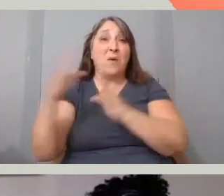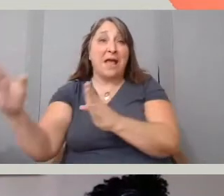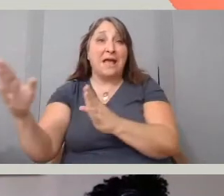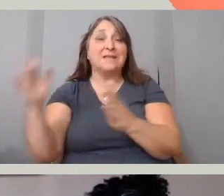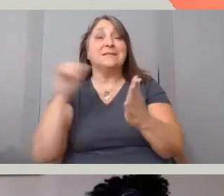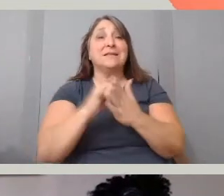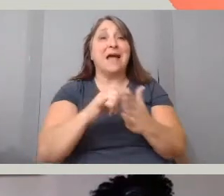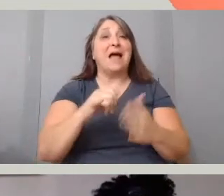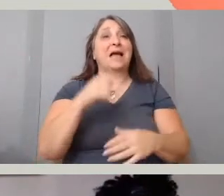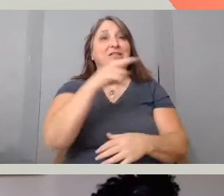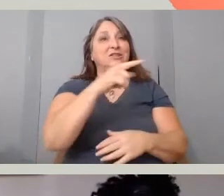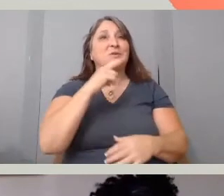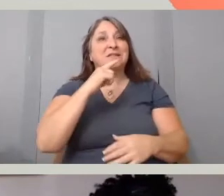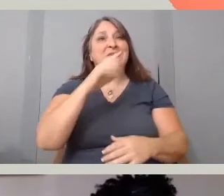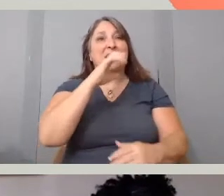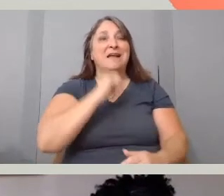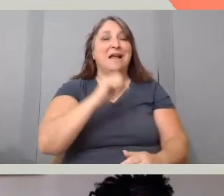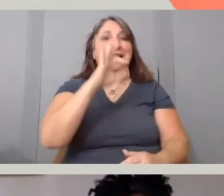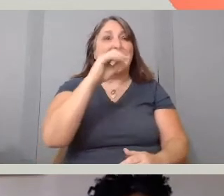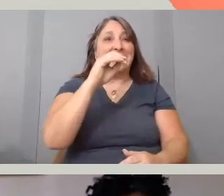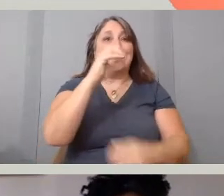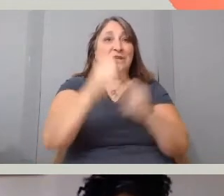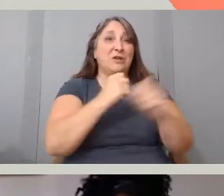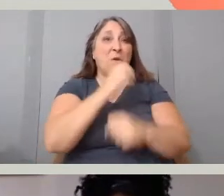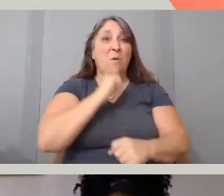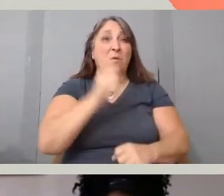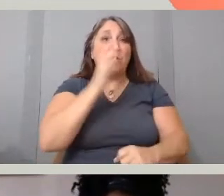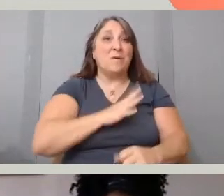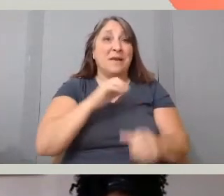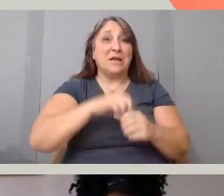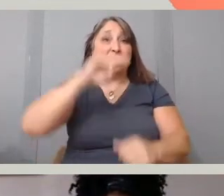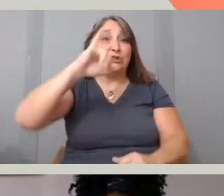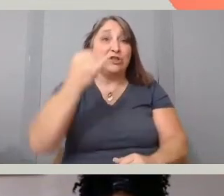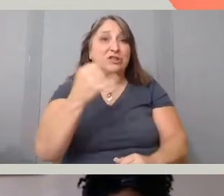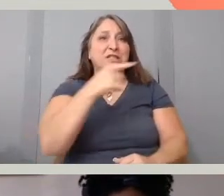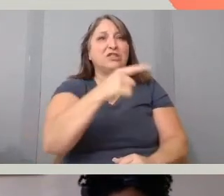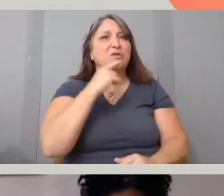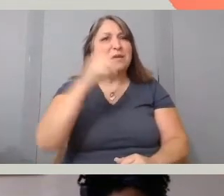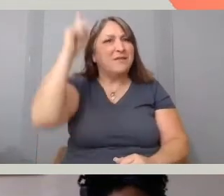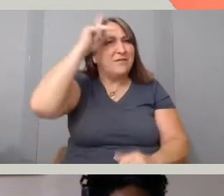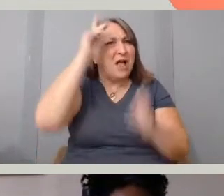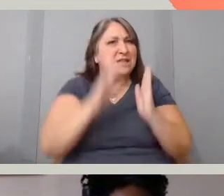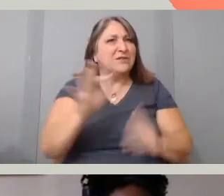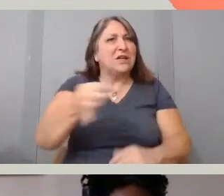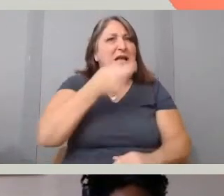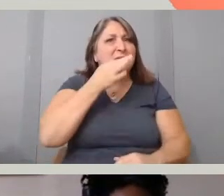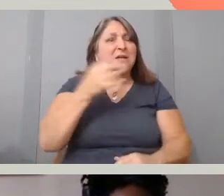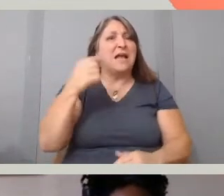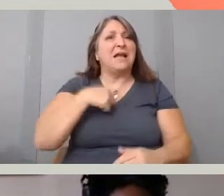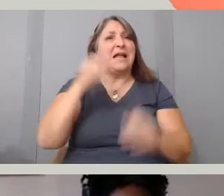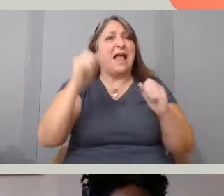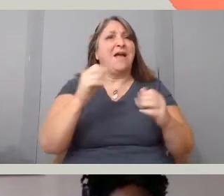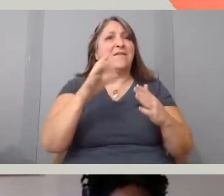she was also an expert and she was a philosopher, and she was someone that we could look to, to find guidance in terms of our own lives.